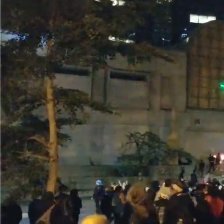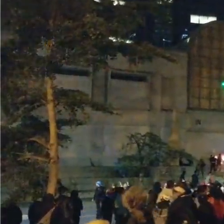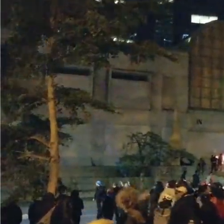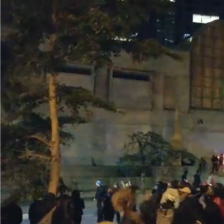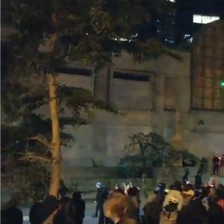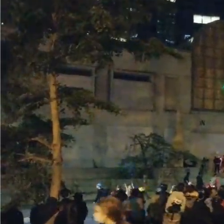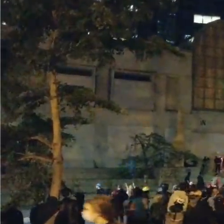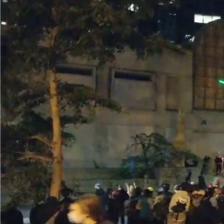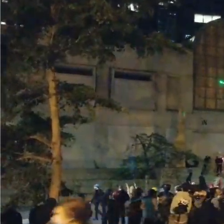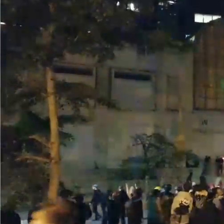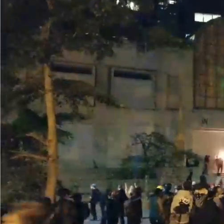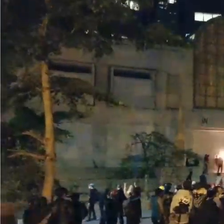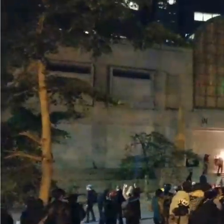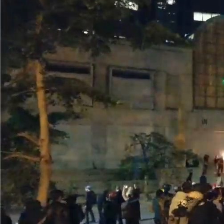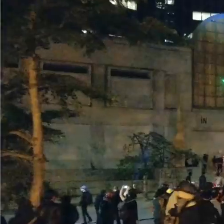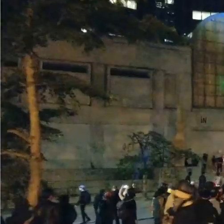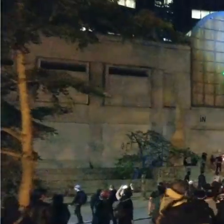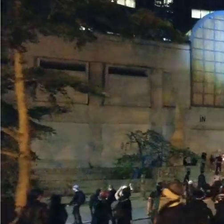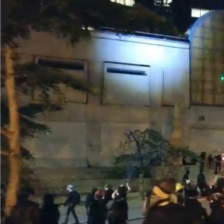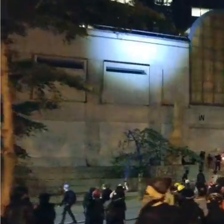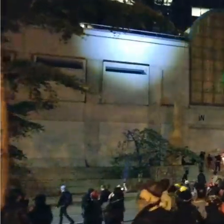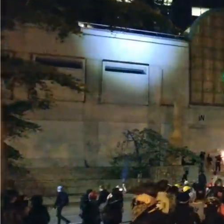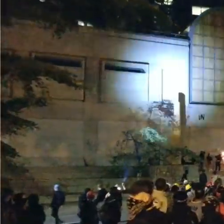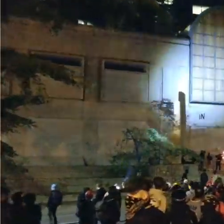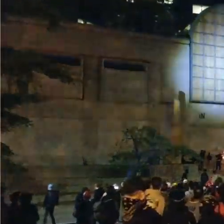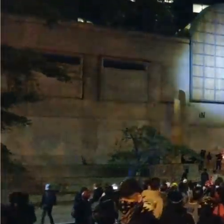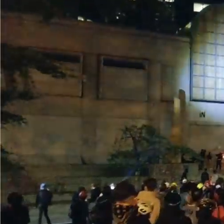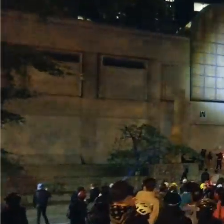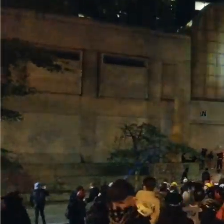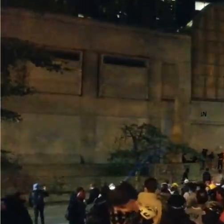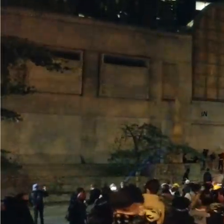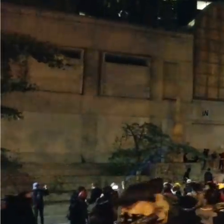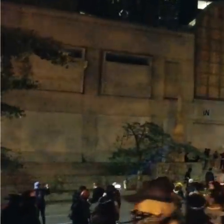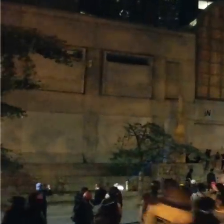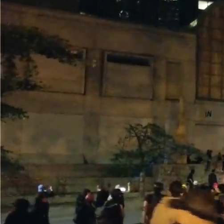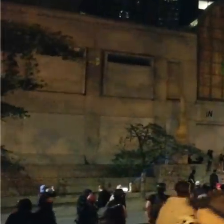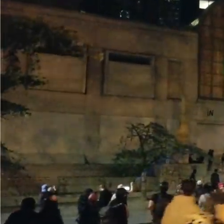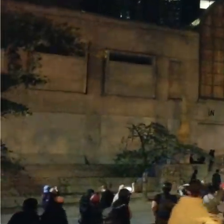This is fairly early on in the event.